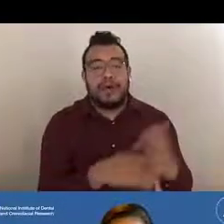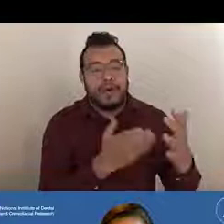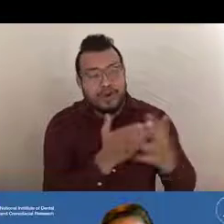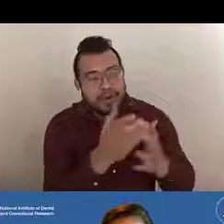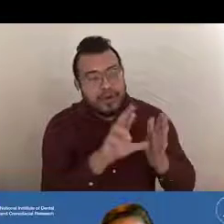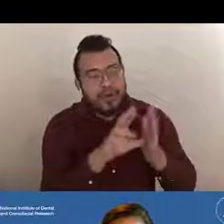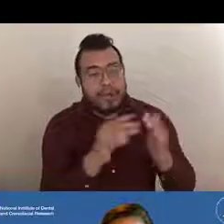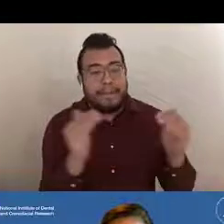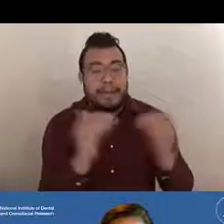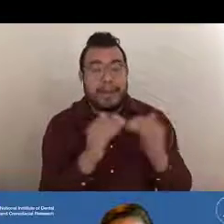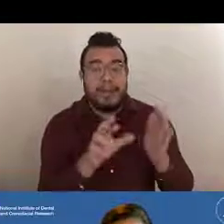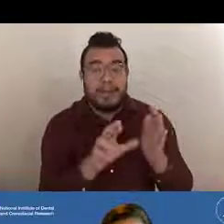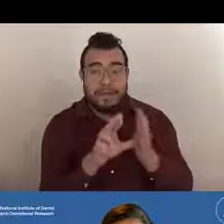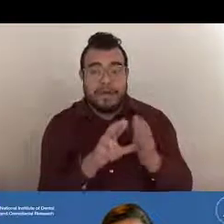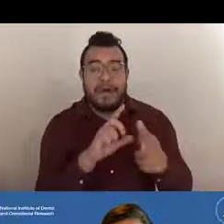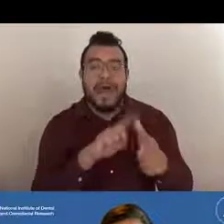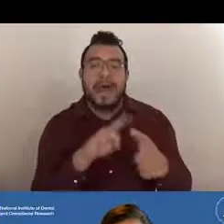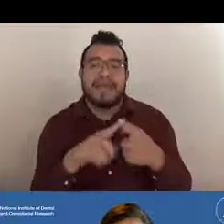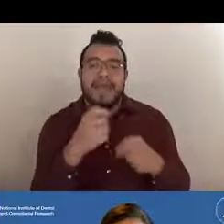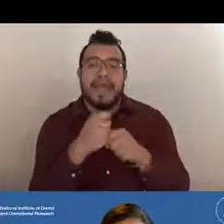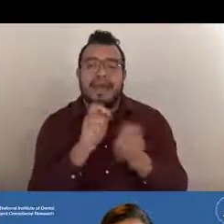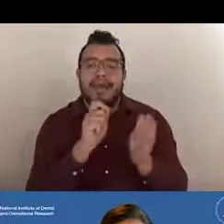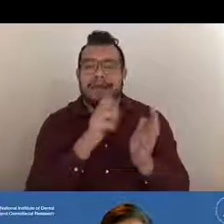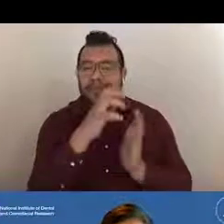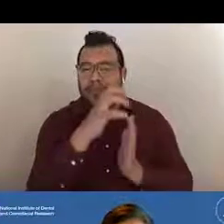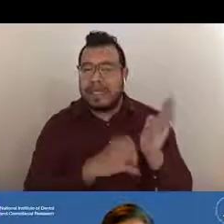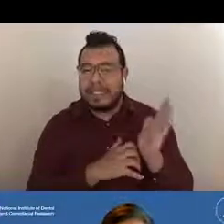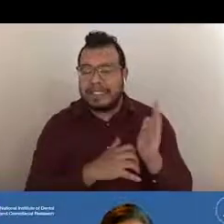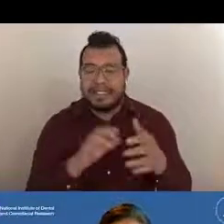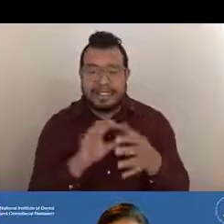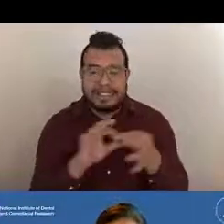and then you get a written statement back to yourself